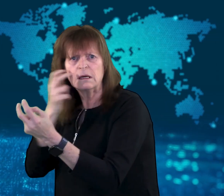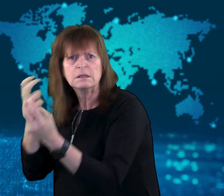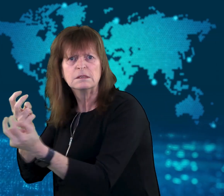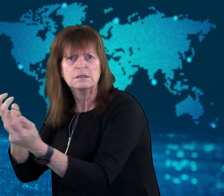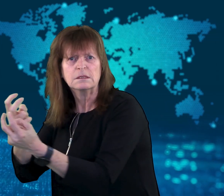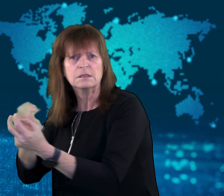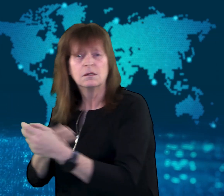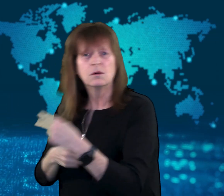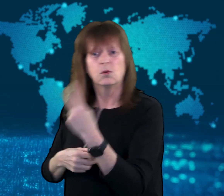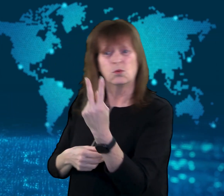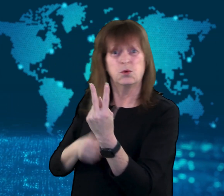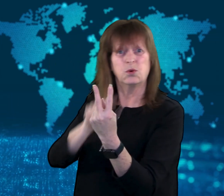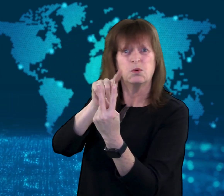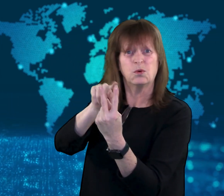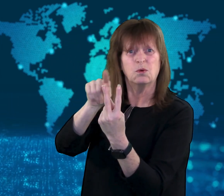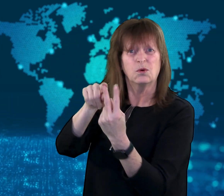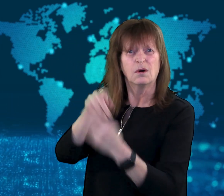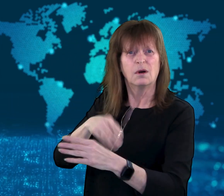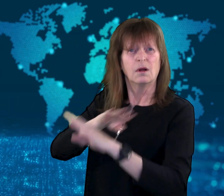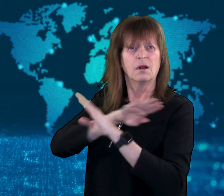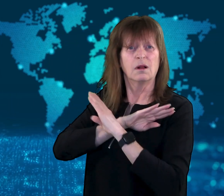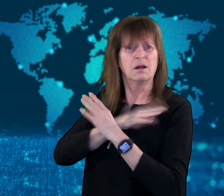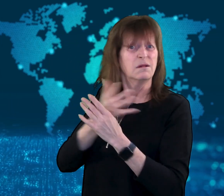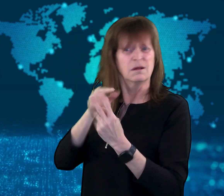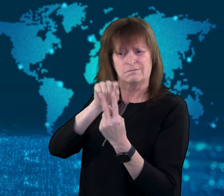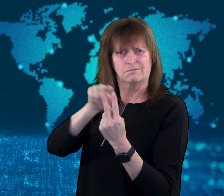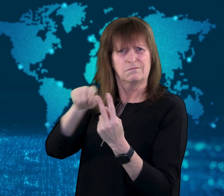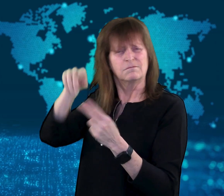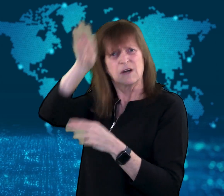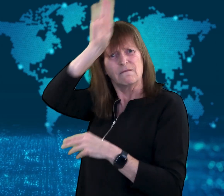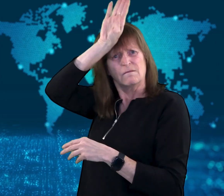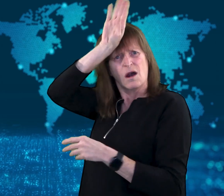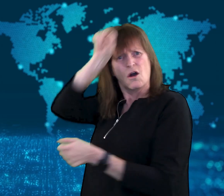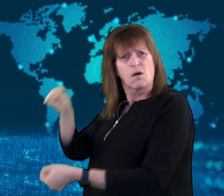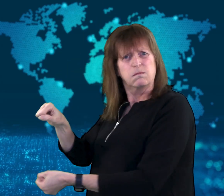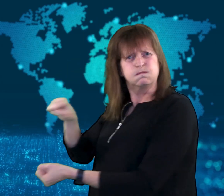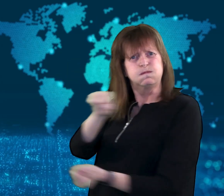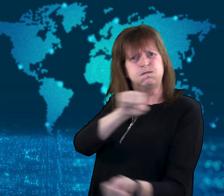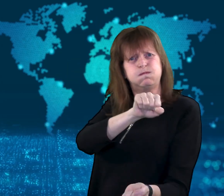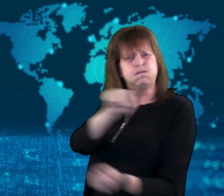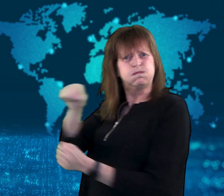Two of those who died were firefighters.